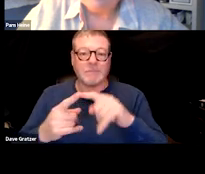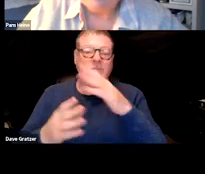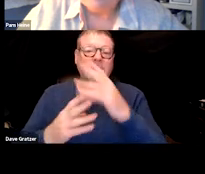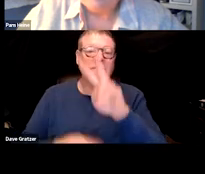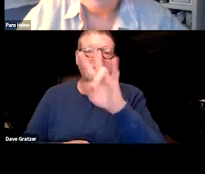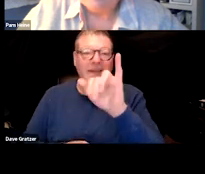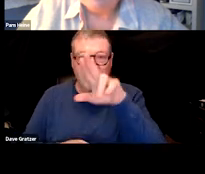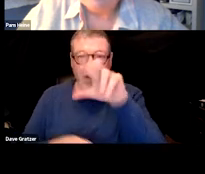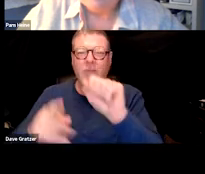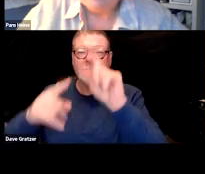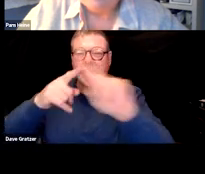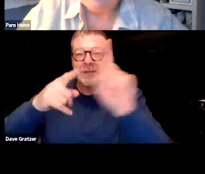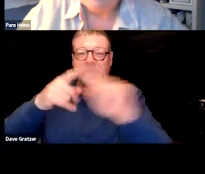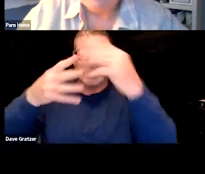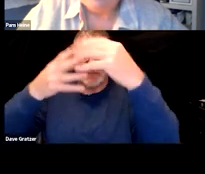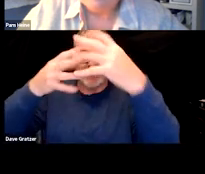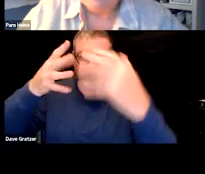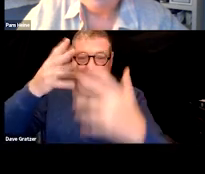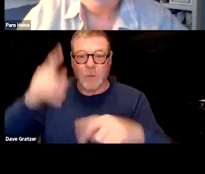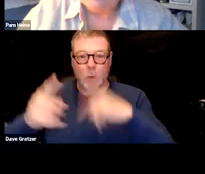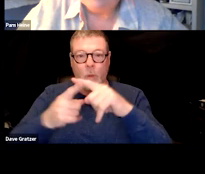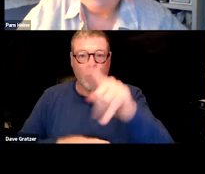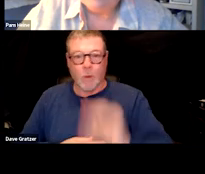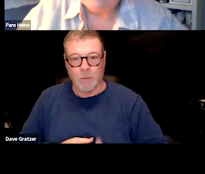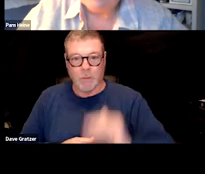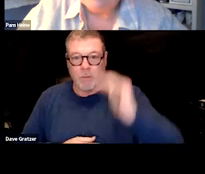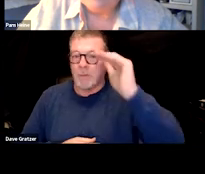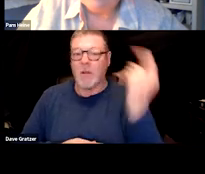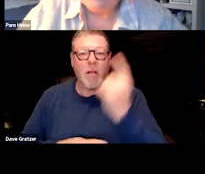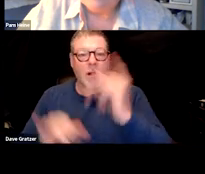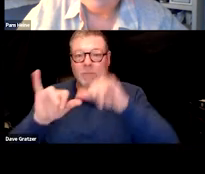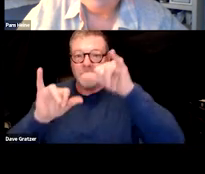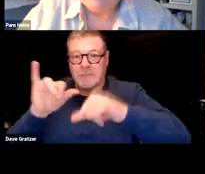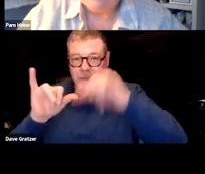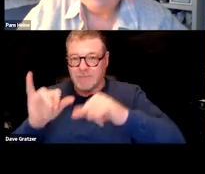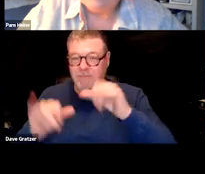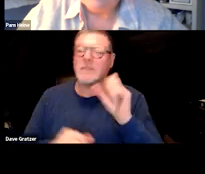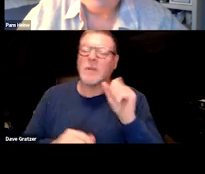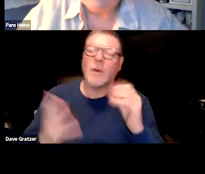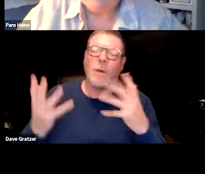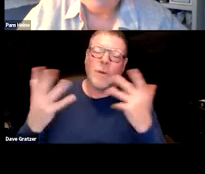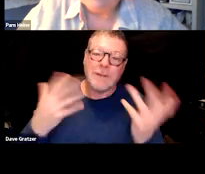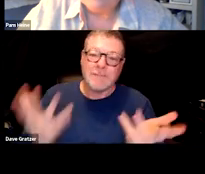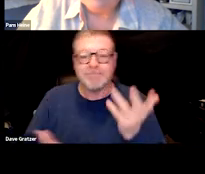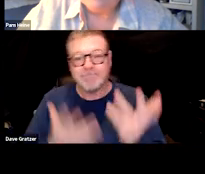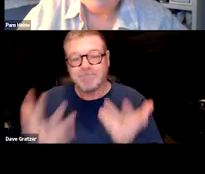and all these things you had when you were a child. They're always there. So I think it's a matter of you know,